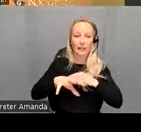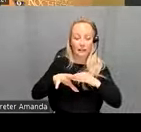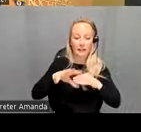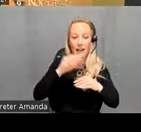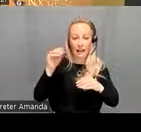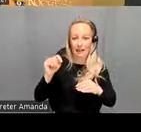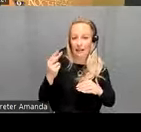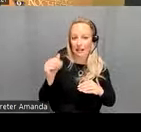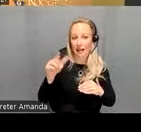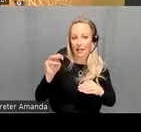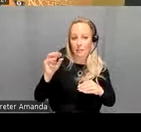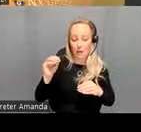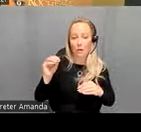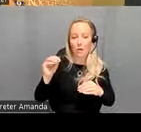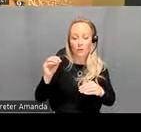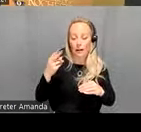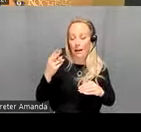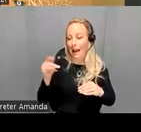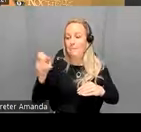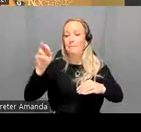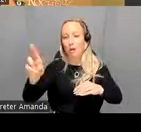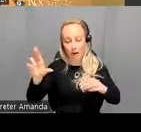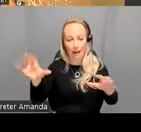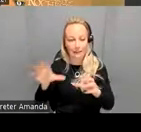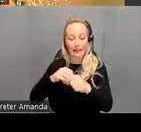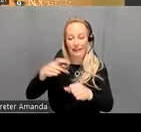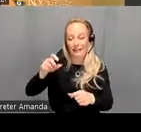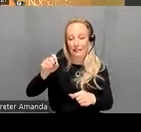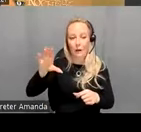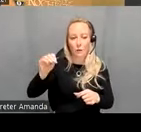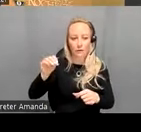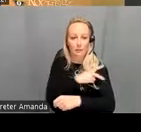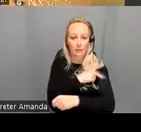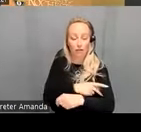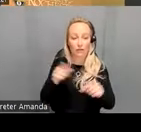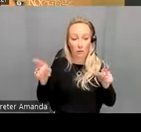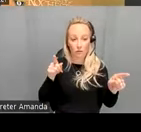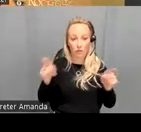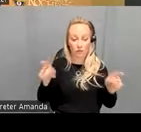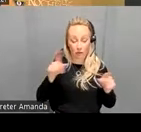cortical hyper connectivity and psychosis patients so these results are interesting